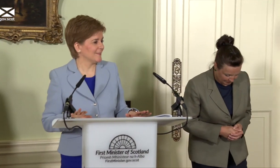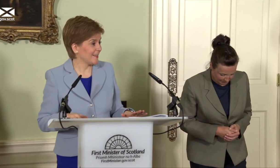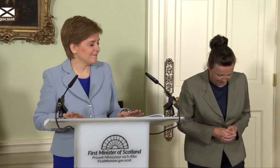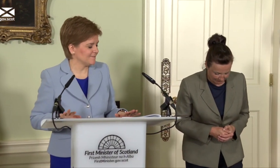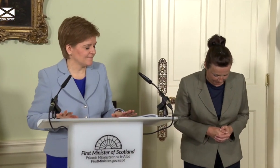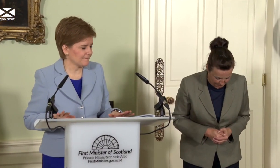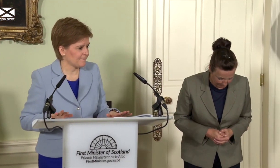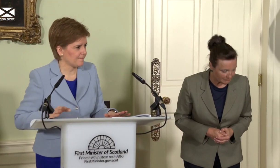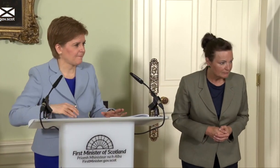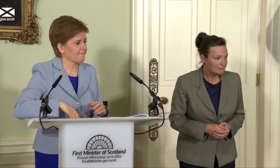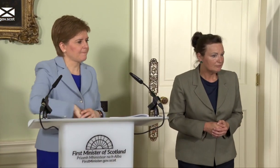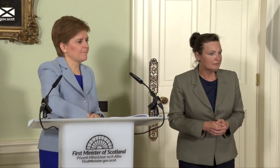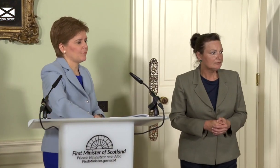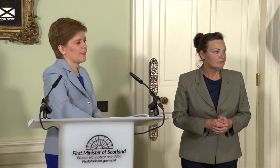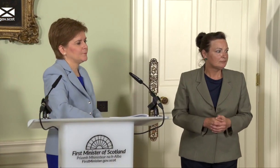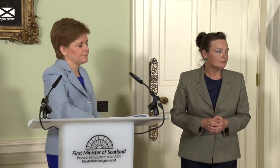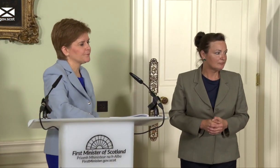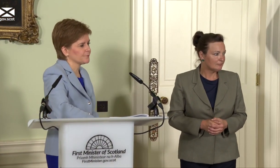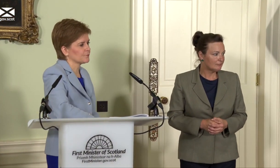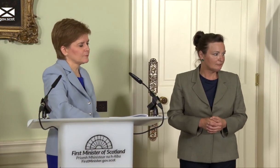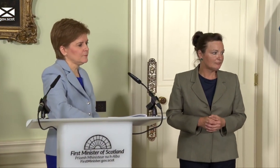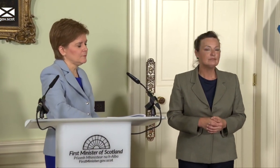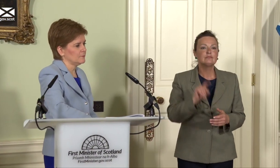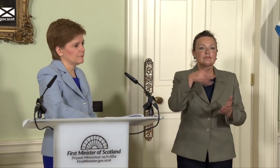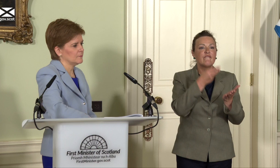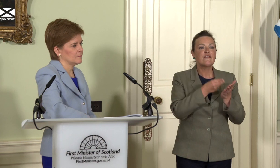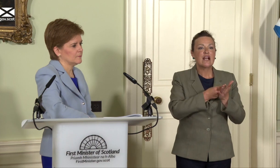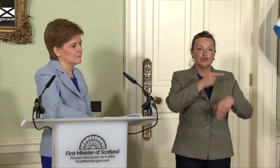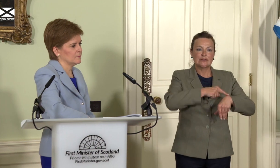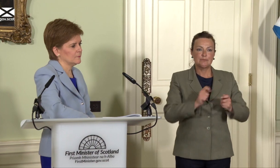Good afternoon, First Minister, Lukanyo Mnyanda from the Financial Times. I was just looking